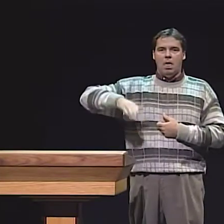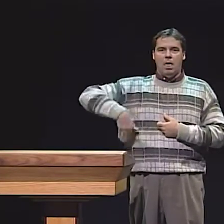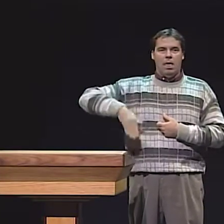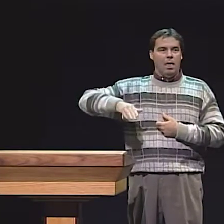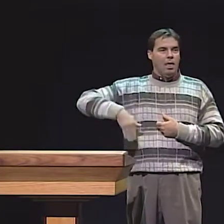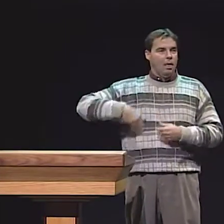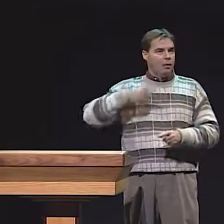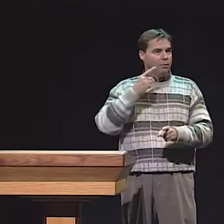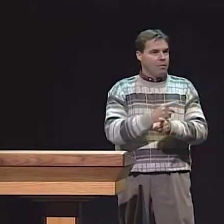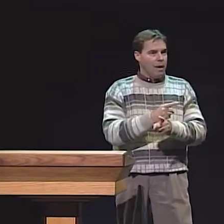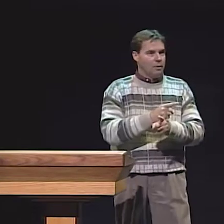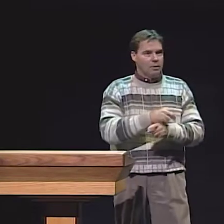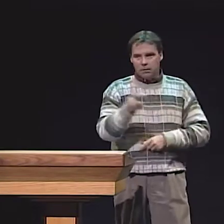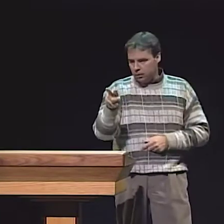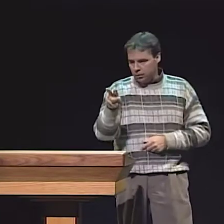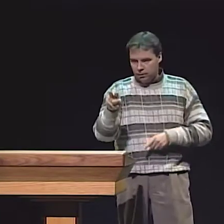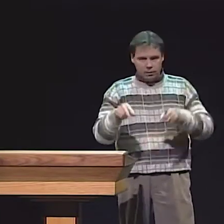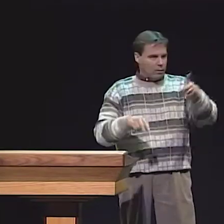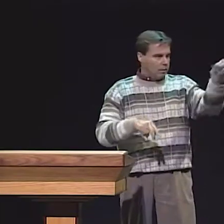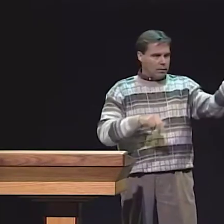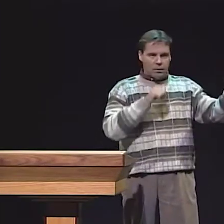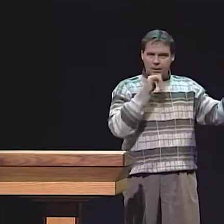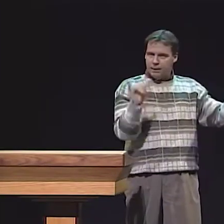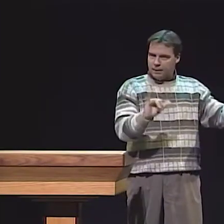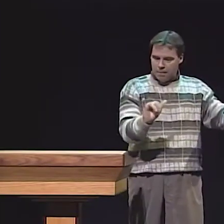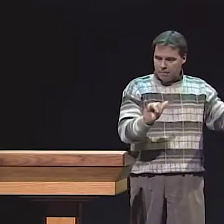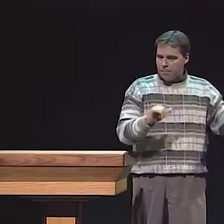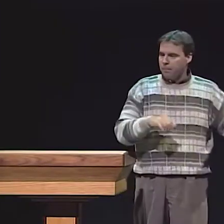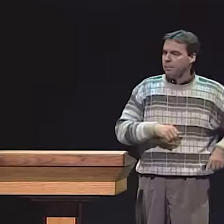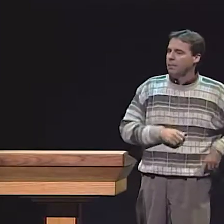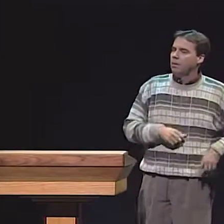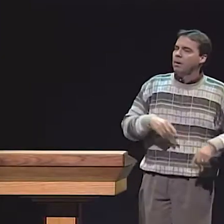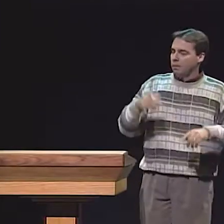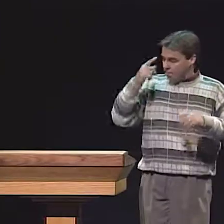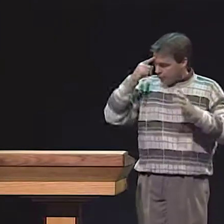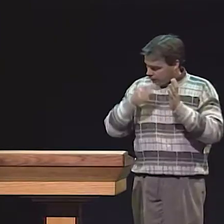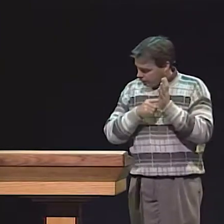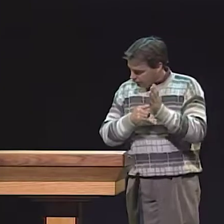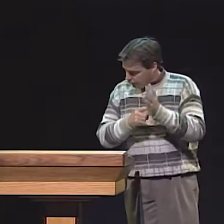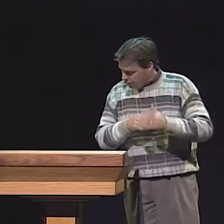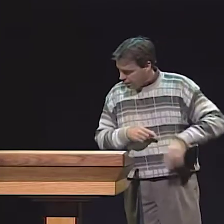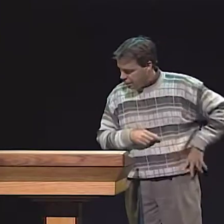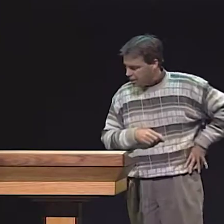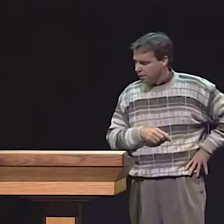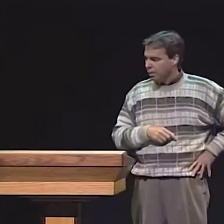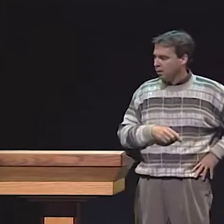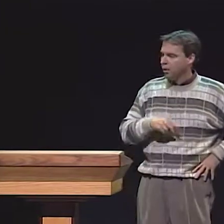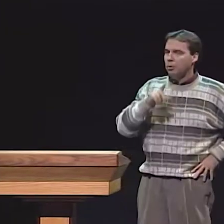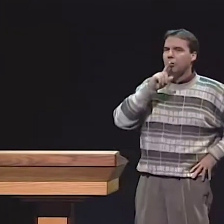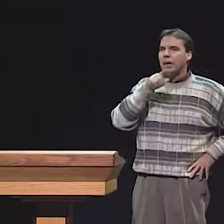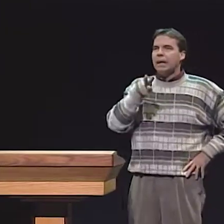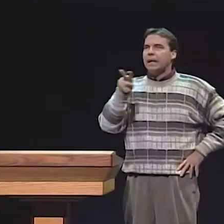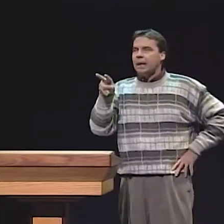AND AS A GROUP, THEY HAVEN'T REALLY ACQUIRED ASL YET. IT'S NOT THE SAME SITUATION AS IT IS WITH HEARING CHILDREN